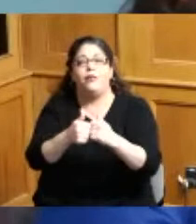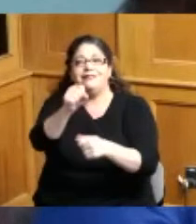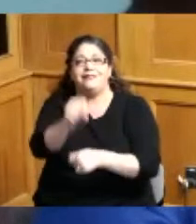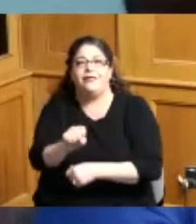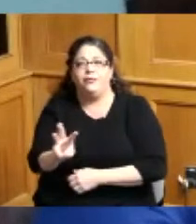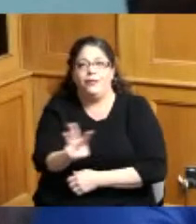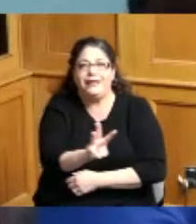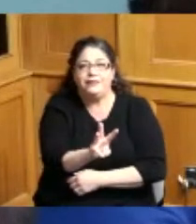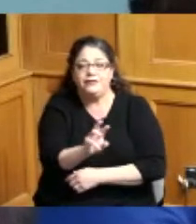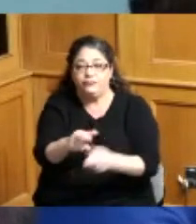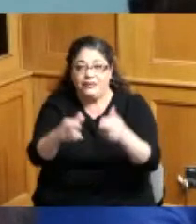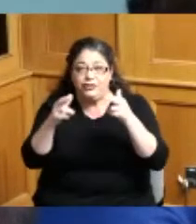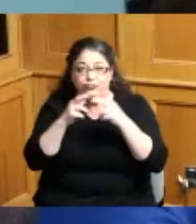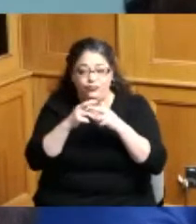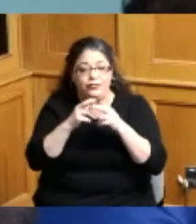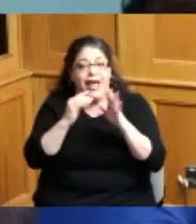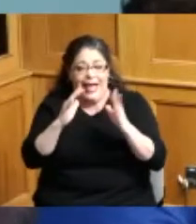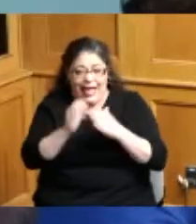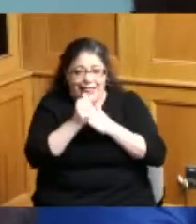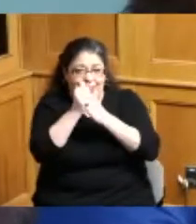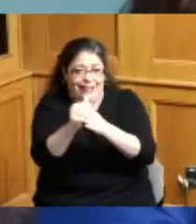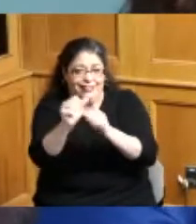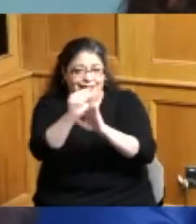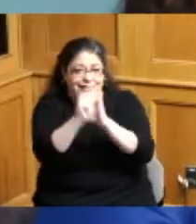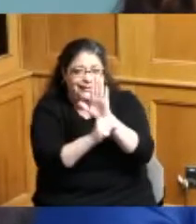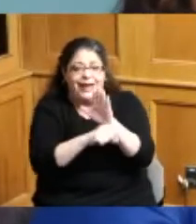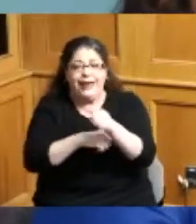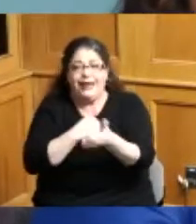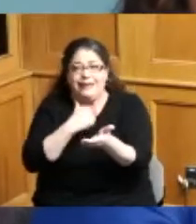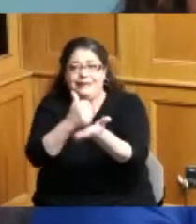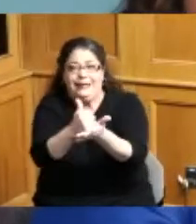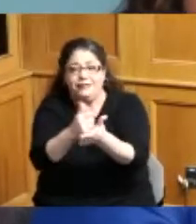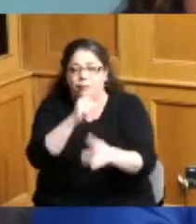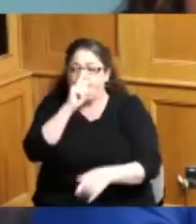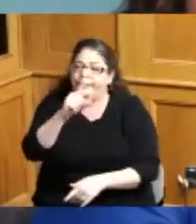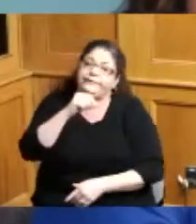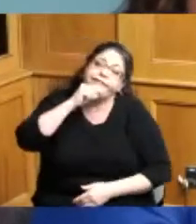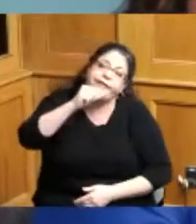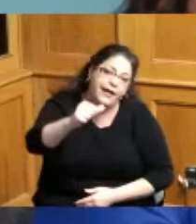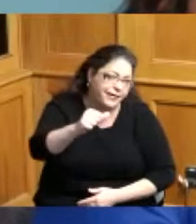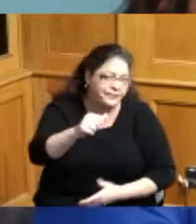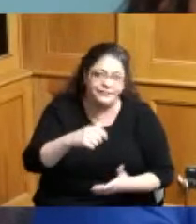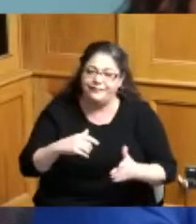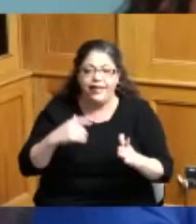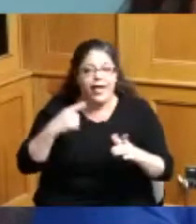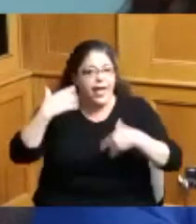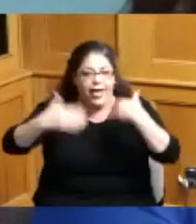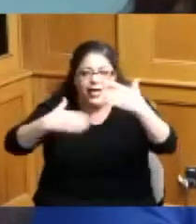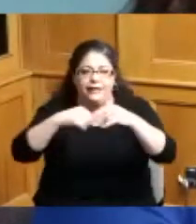Ohio and and lead the state and assist but we didn't get there so I wanted to have something